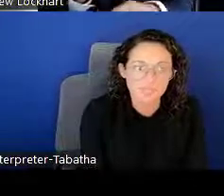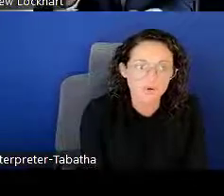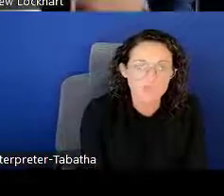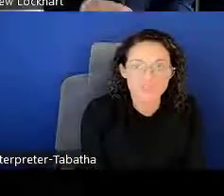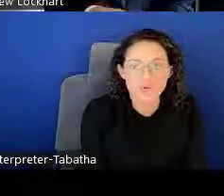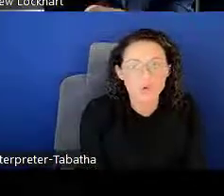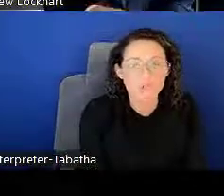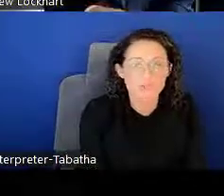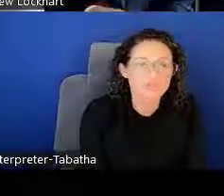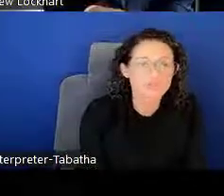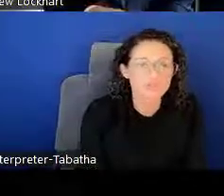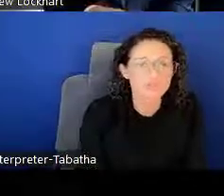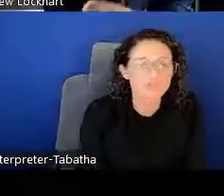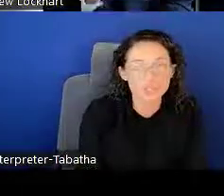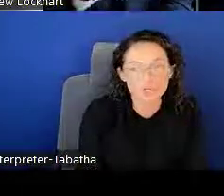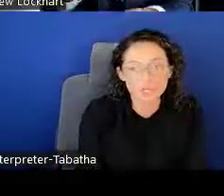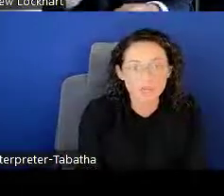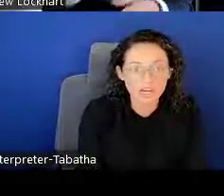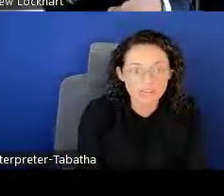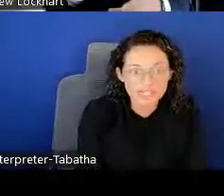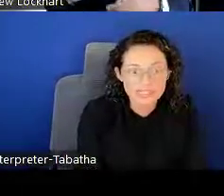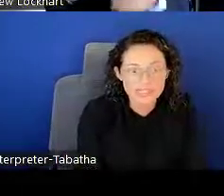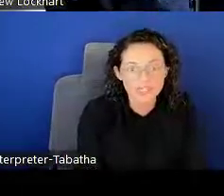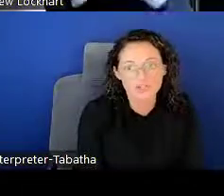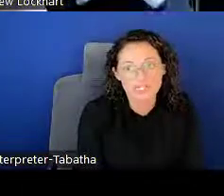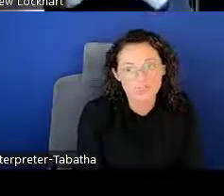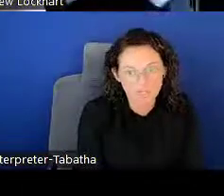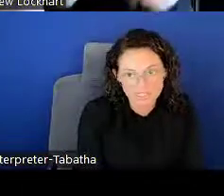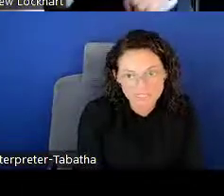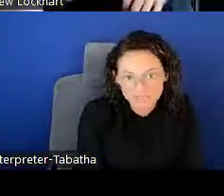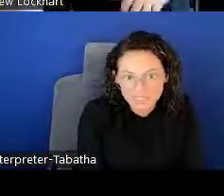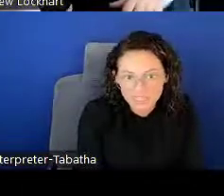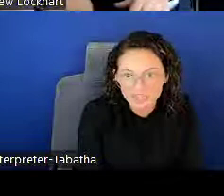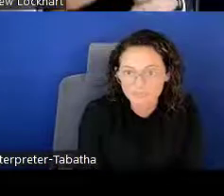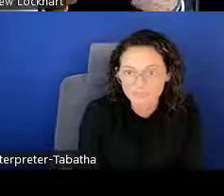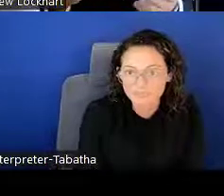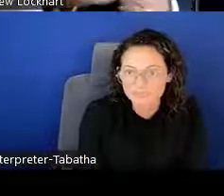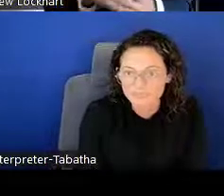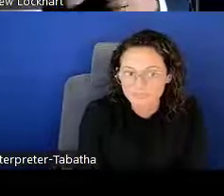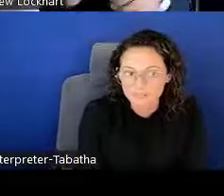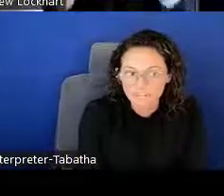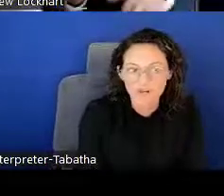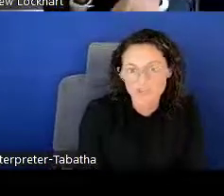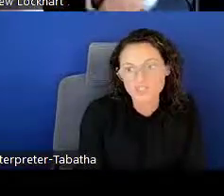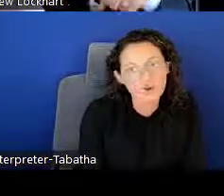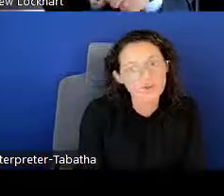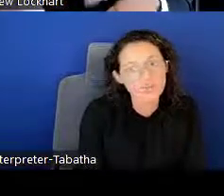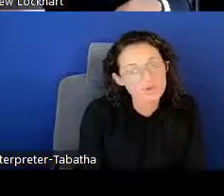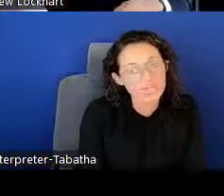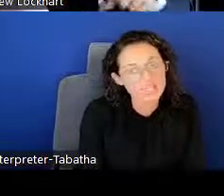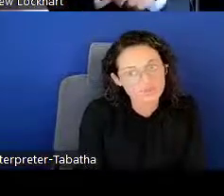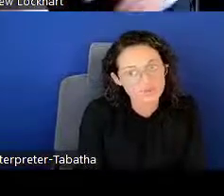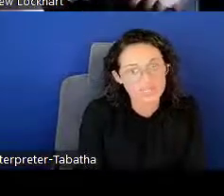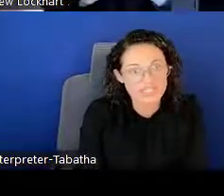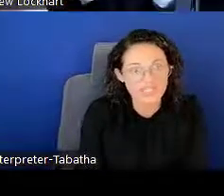It'll also boost your career preparedness, increase productivity. And also know that you can do this,